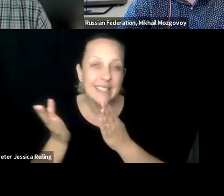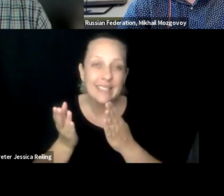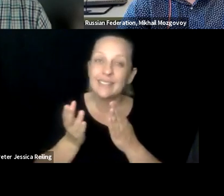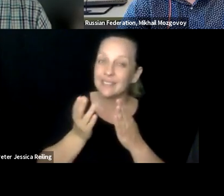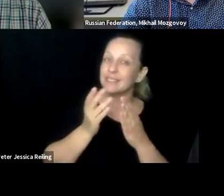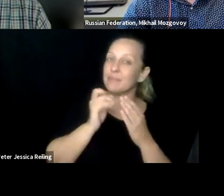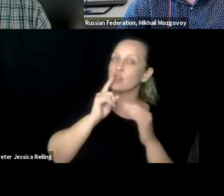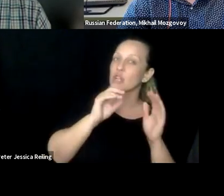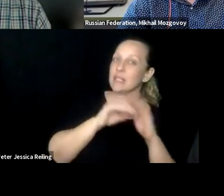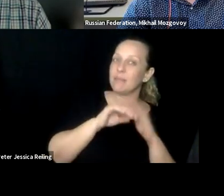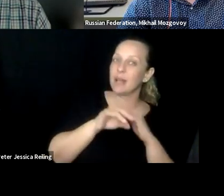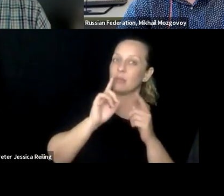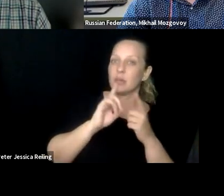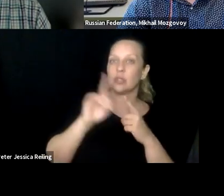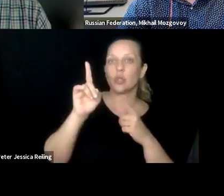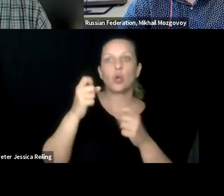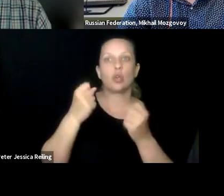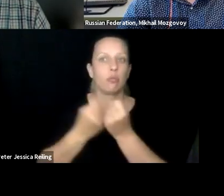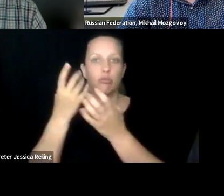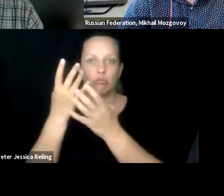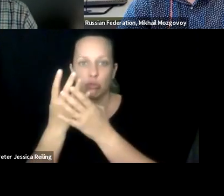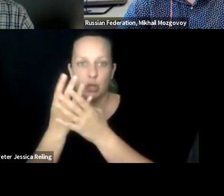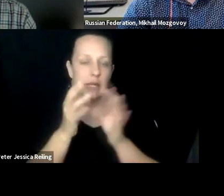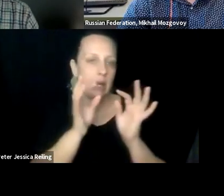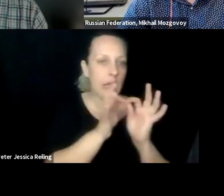choosing what platform to use, or what services to ensure it